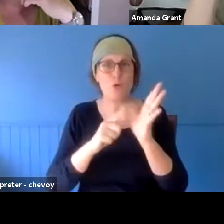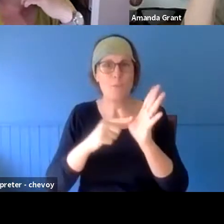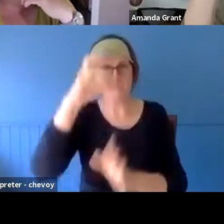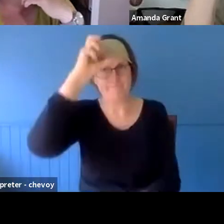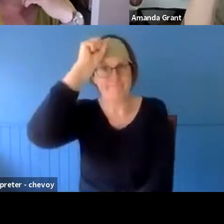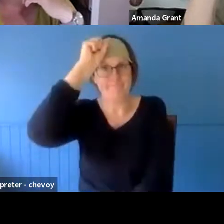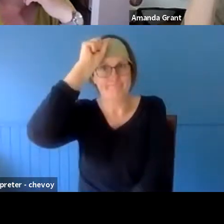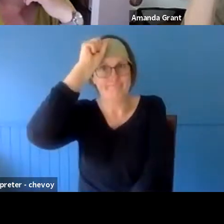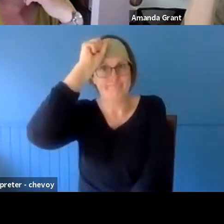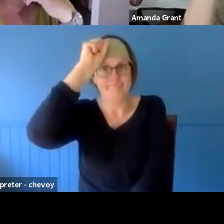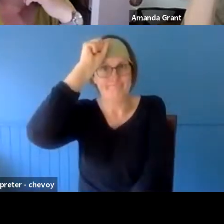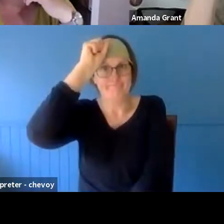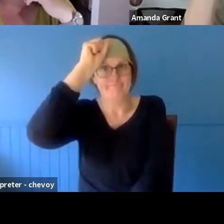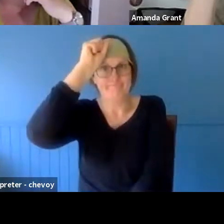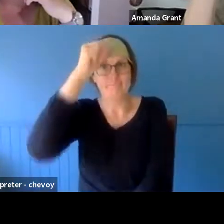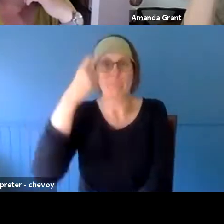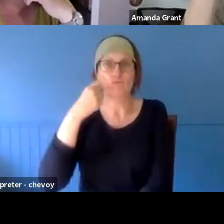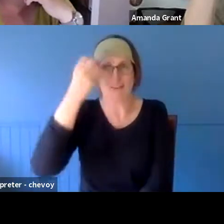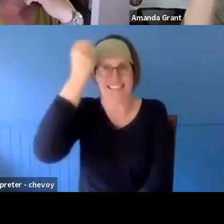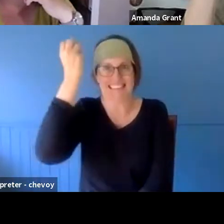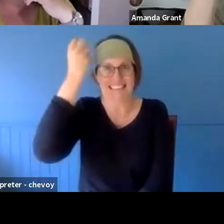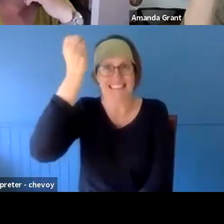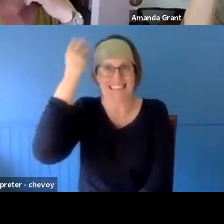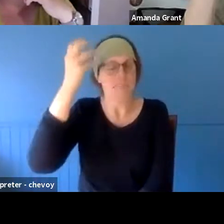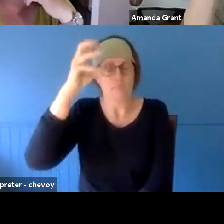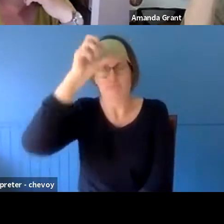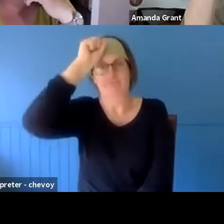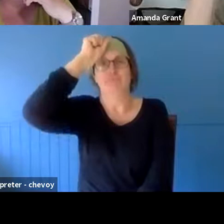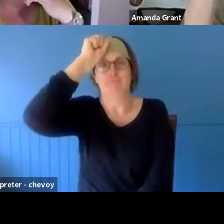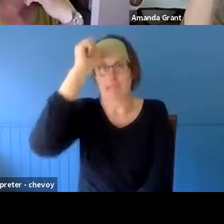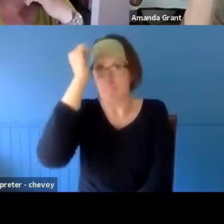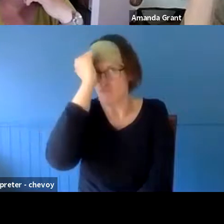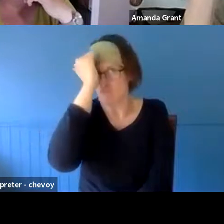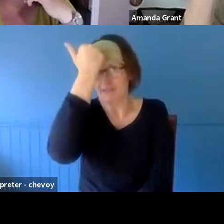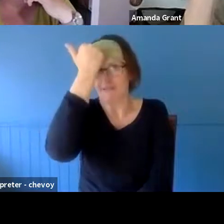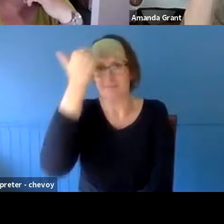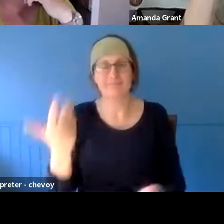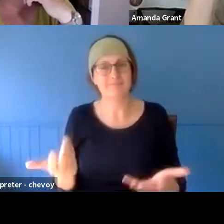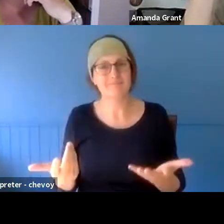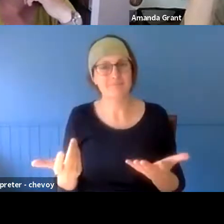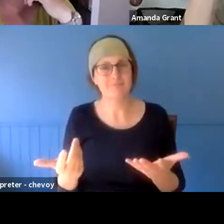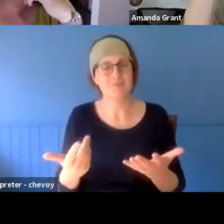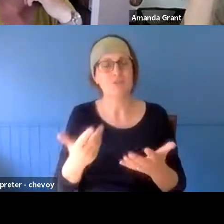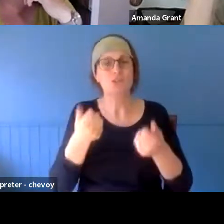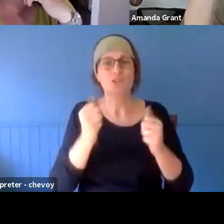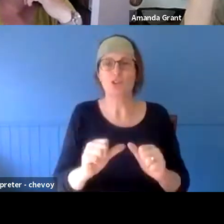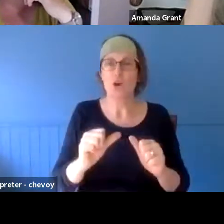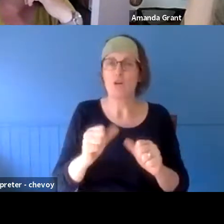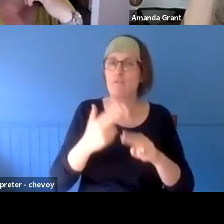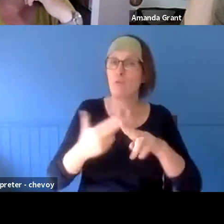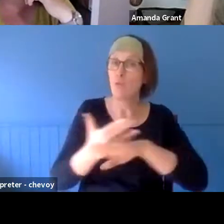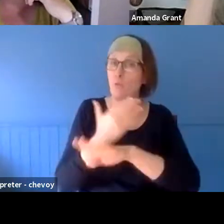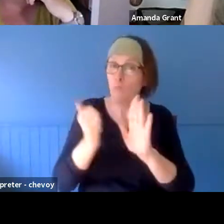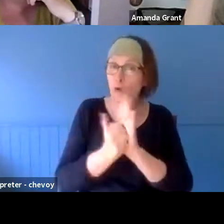mind. That's why I think, in a sense, what we found in doing the